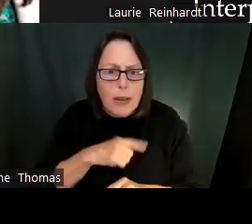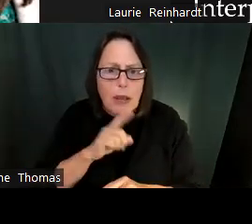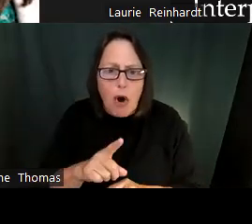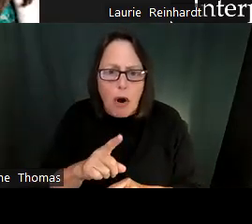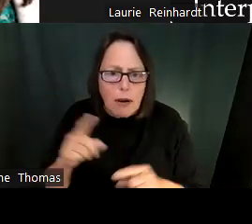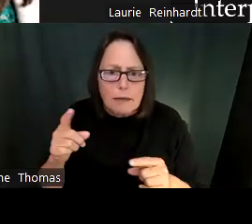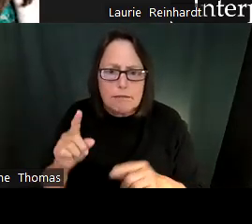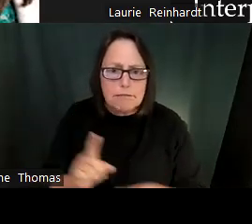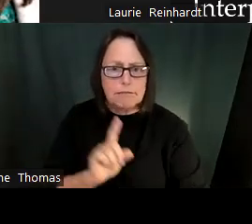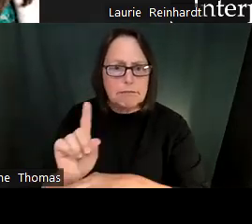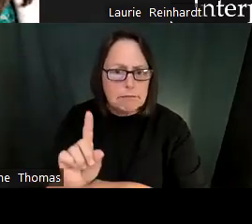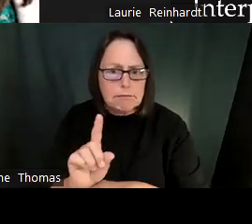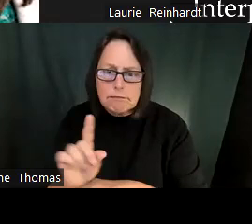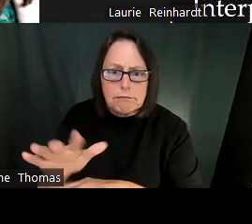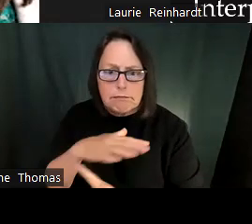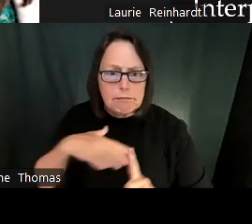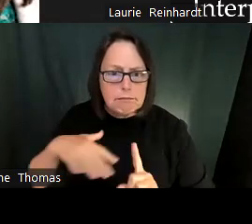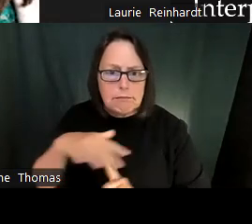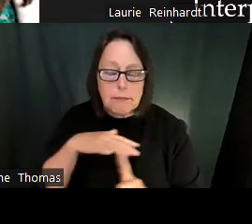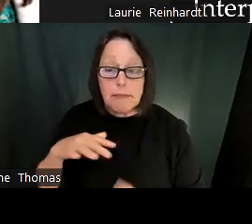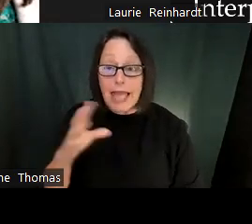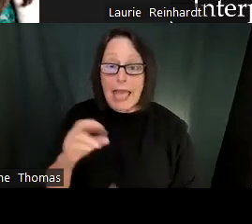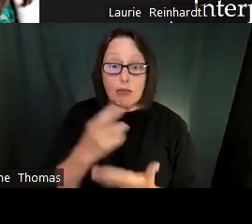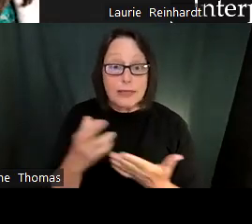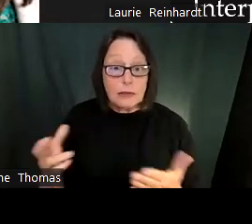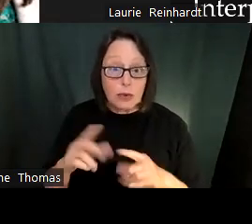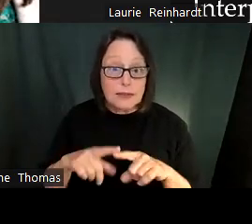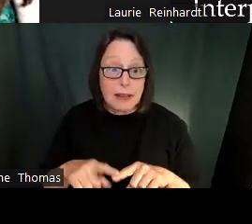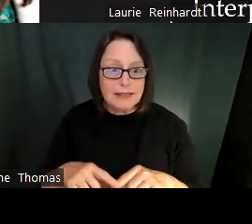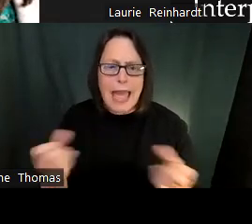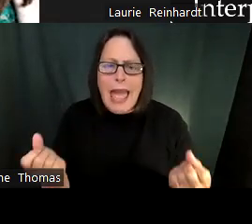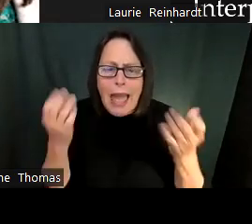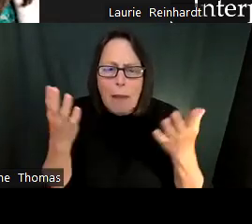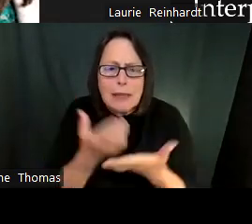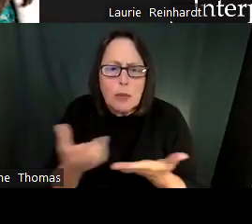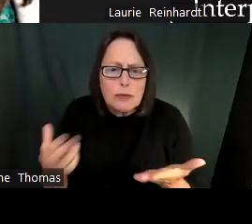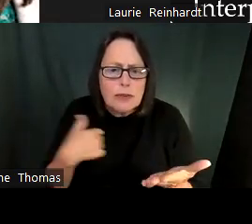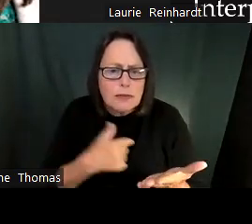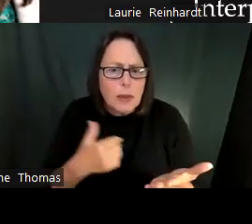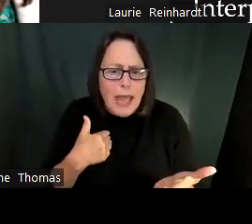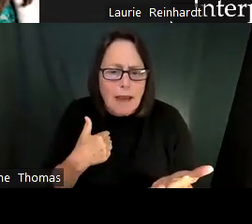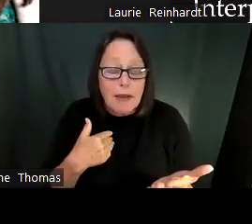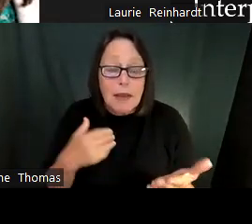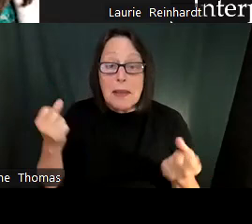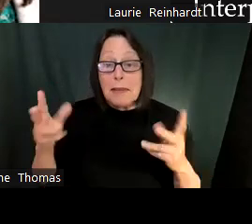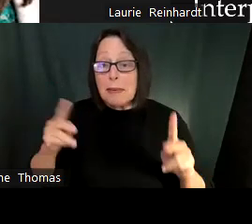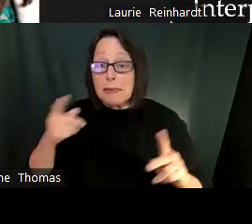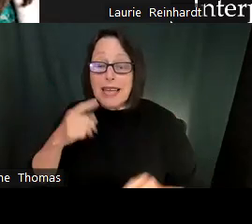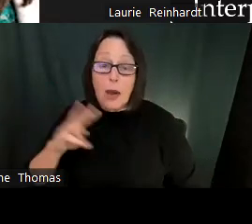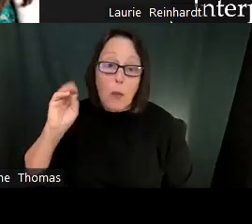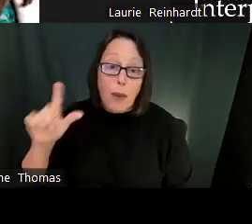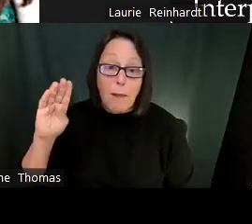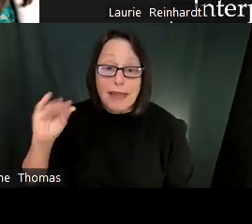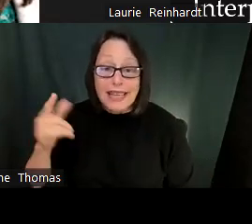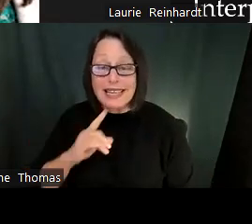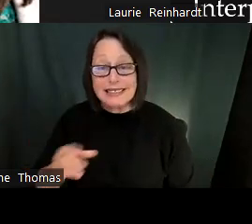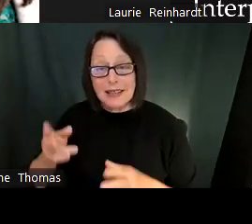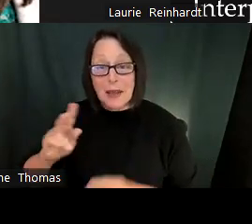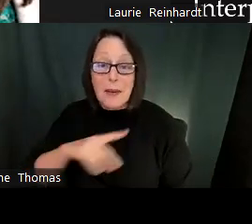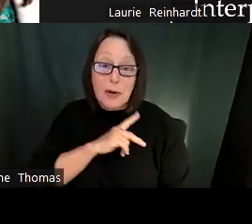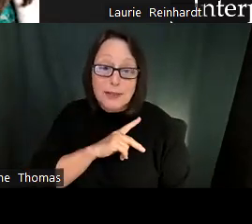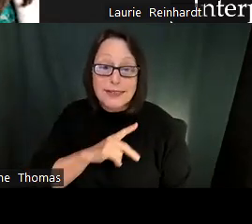So it's also not generally a static thing, right? How we're feeling is very dependent upon where we're at.